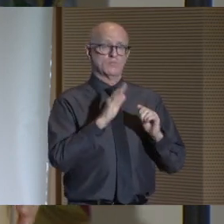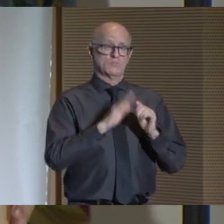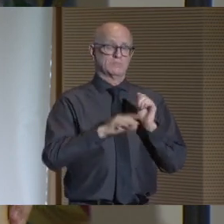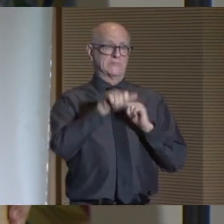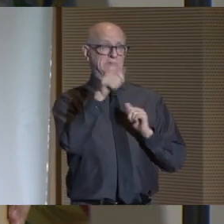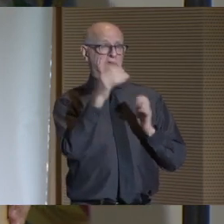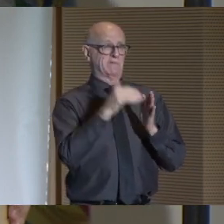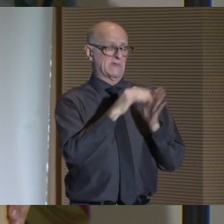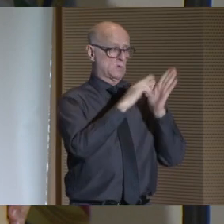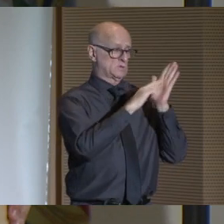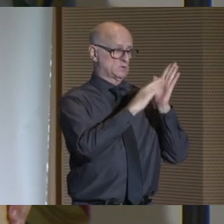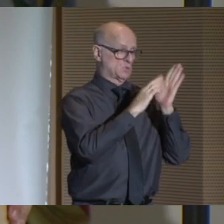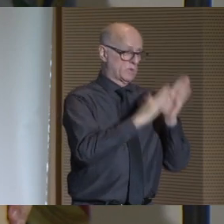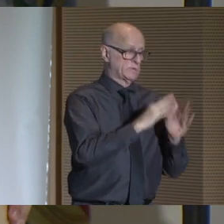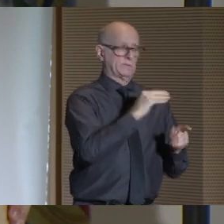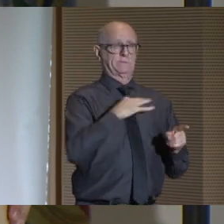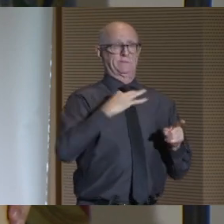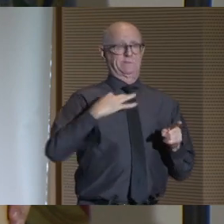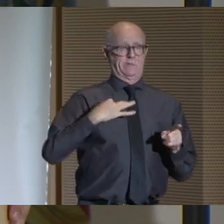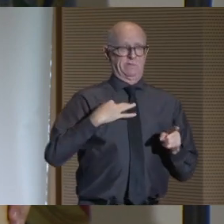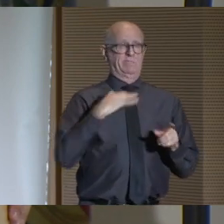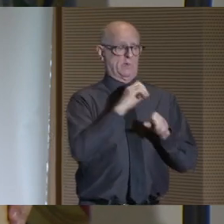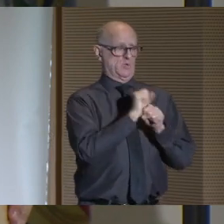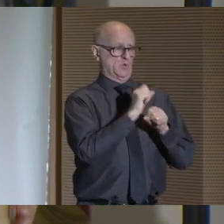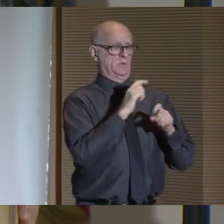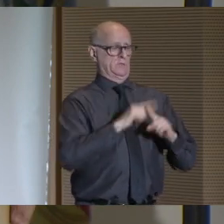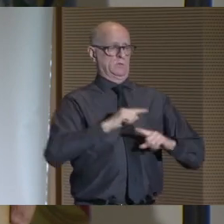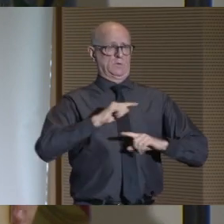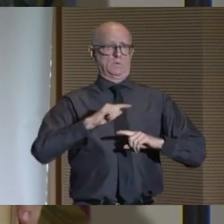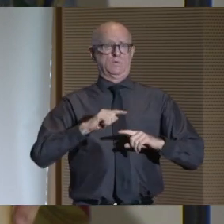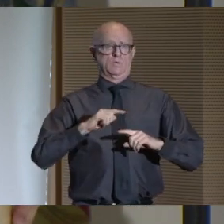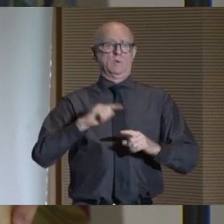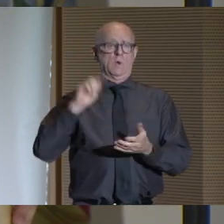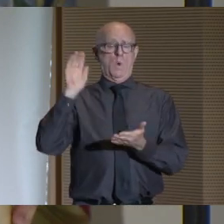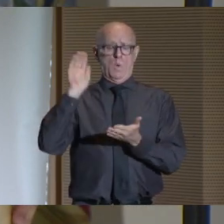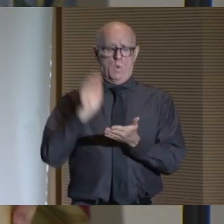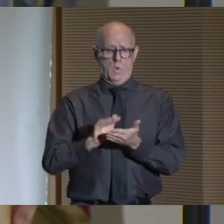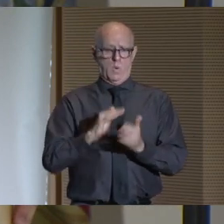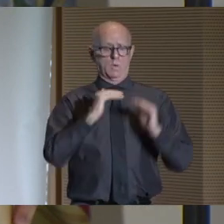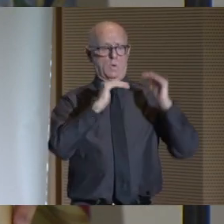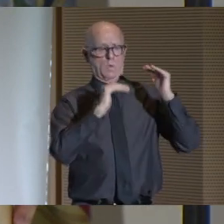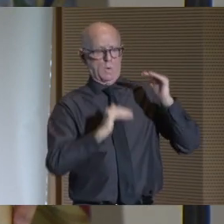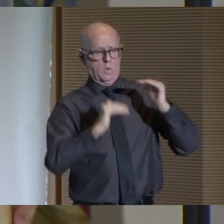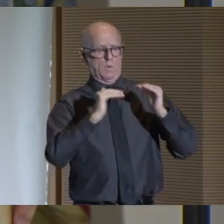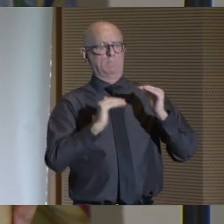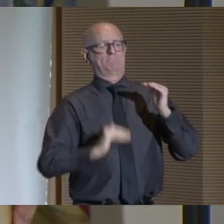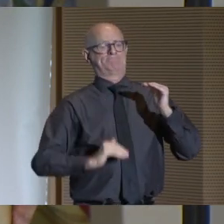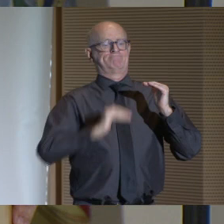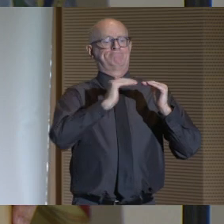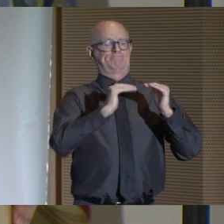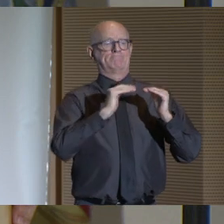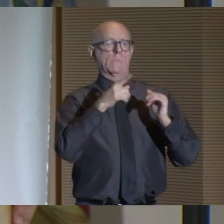Our more than 10,000 researchers and staff are working to alleviate disparities in public health